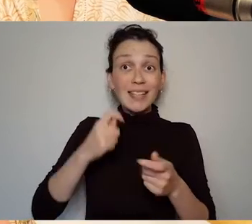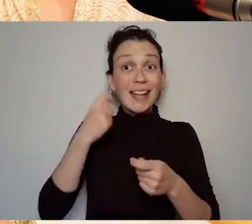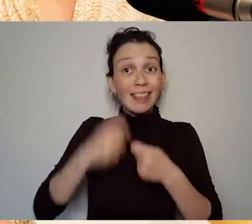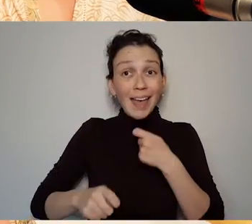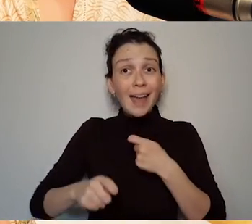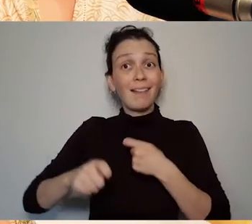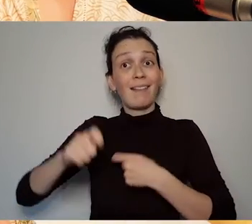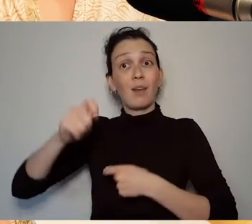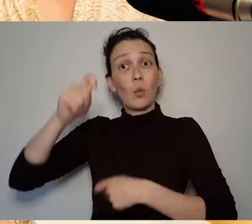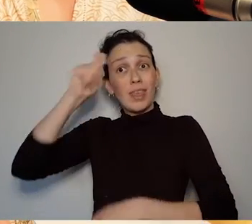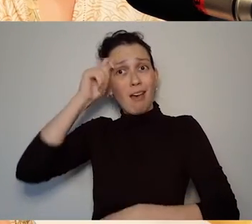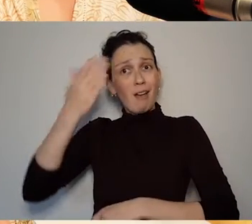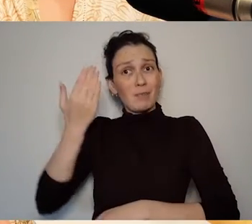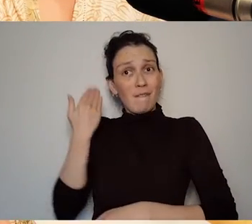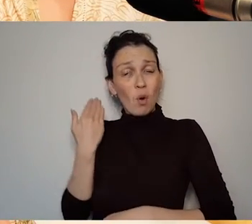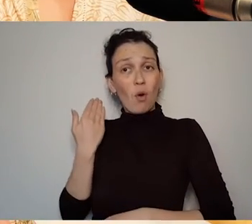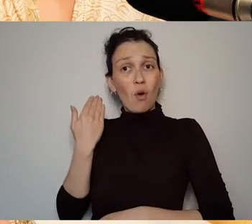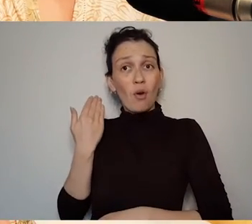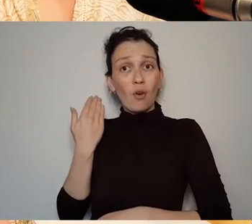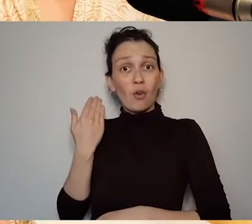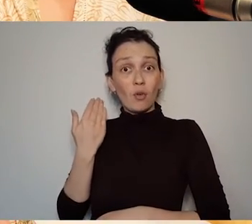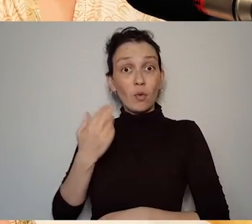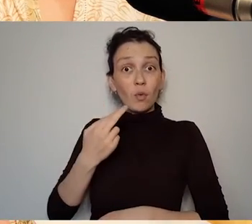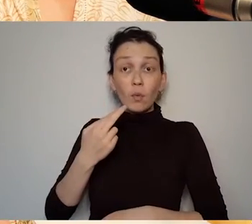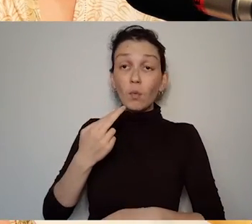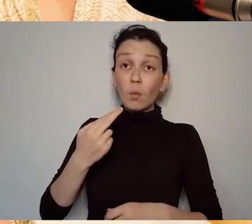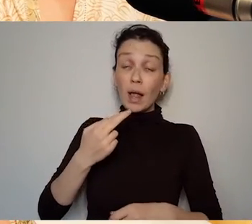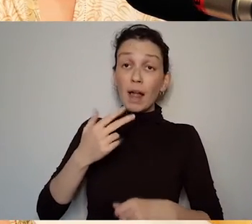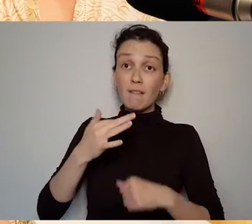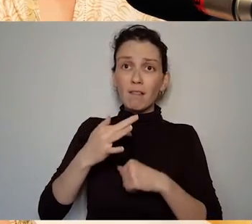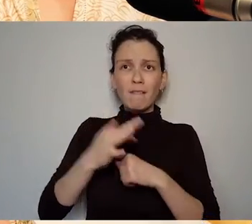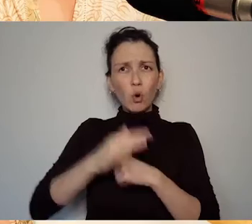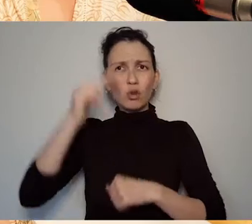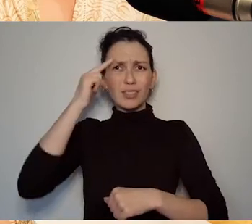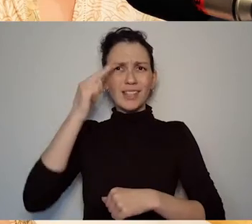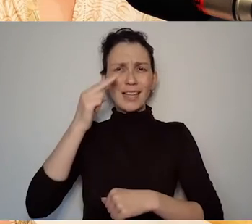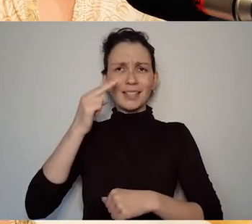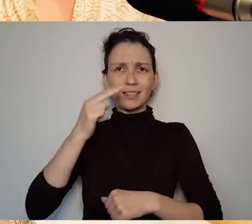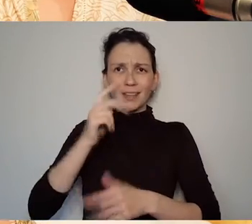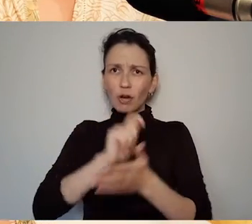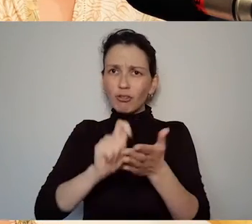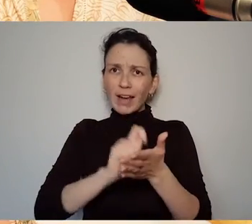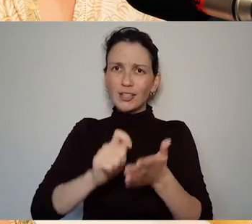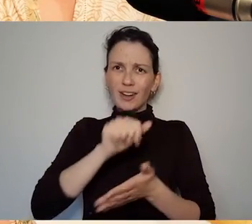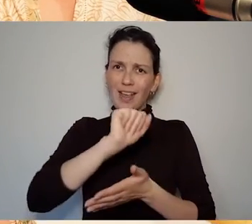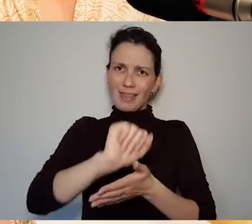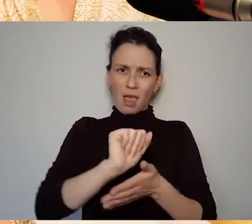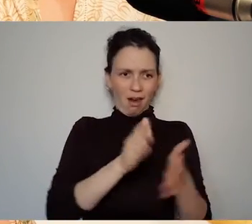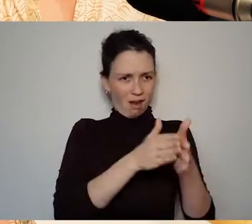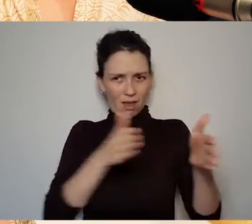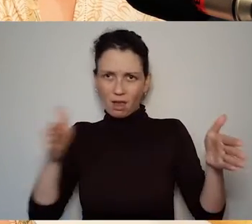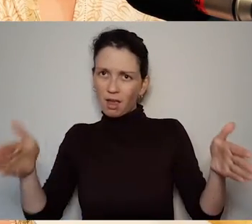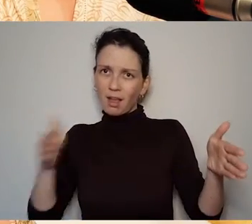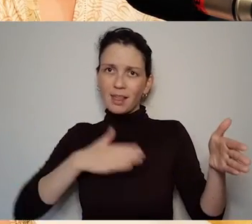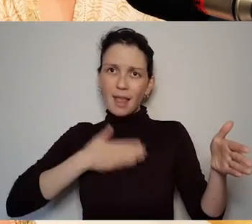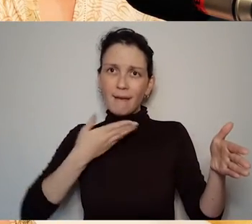playwright is a really important is a really important event. So we now can understand why